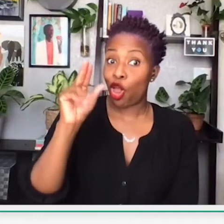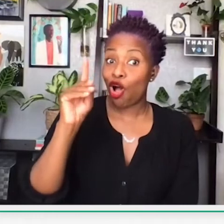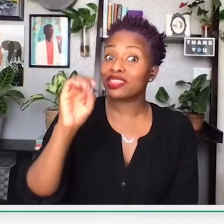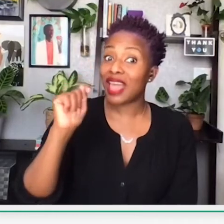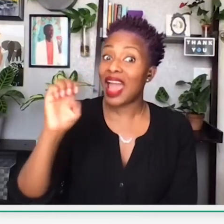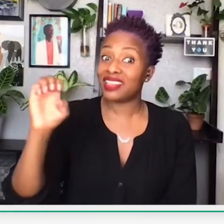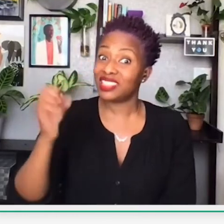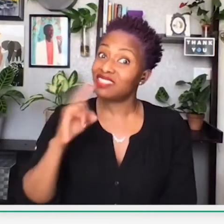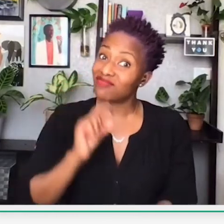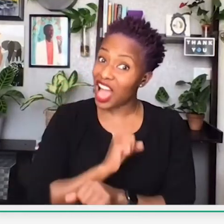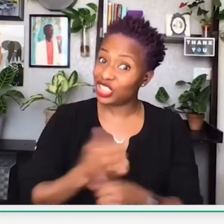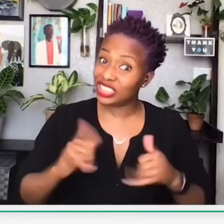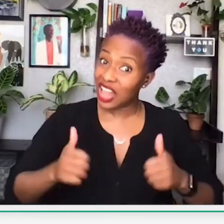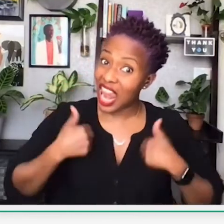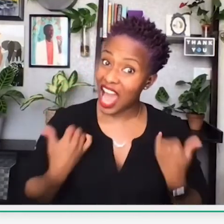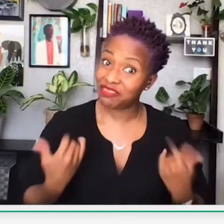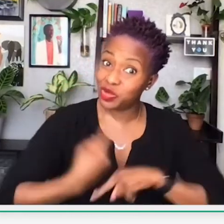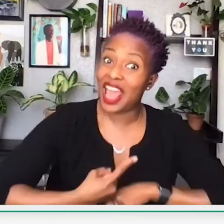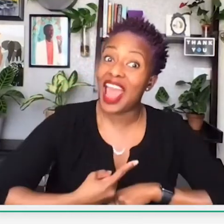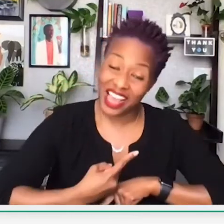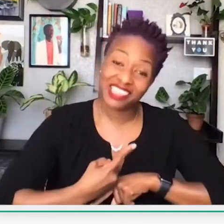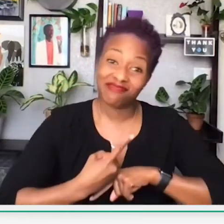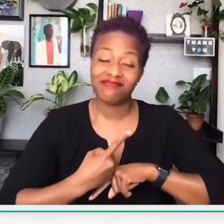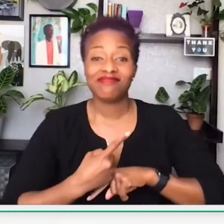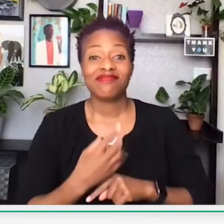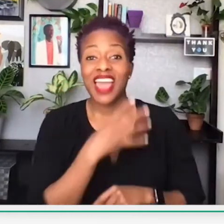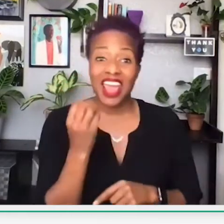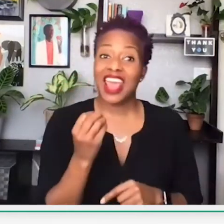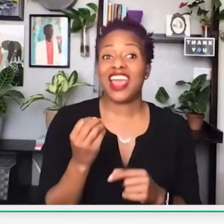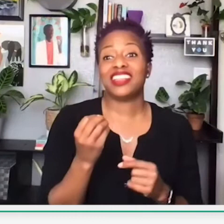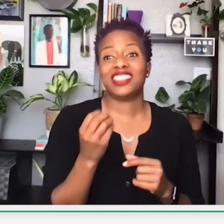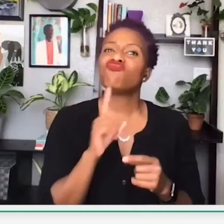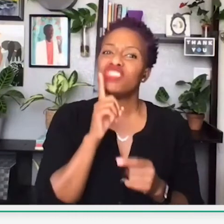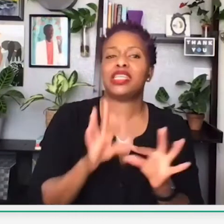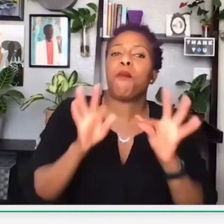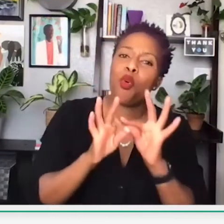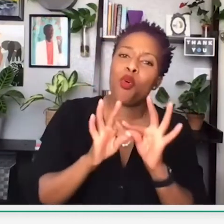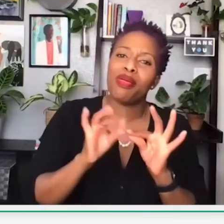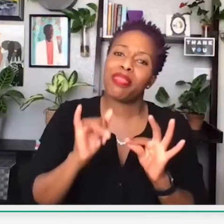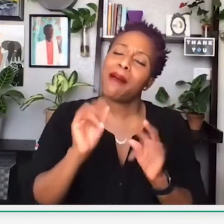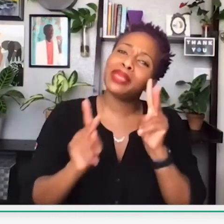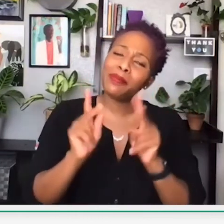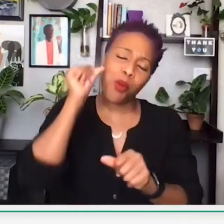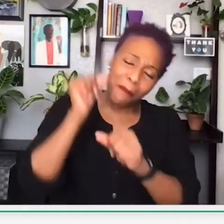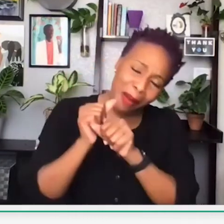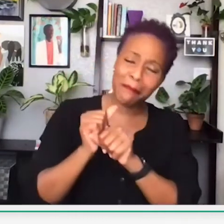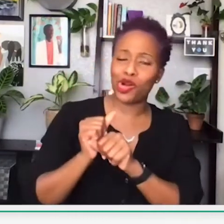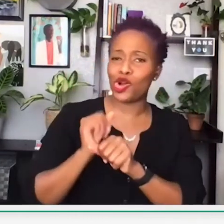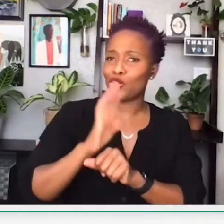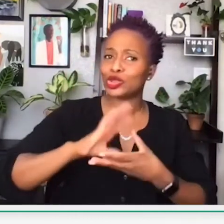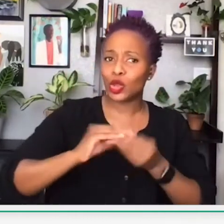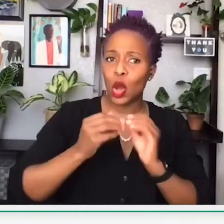it was not. Claudette is still alive today. And it is really important that people